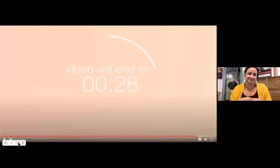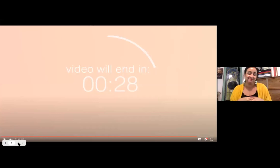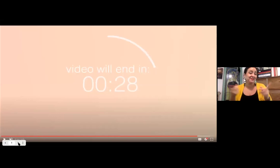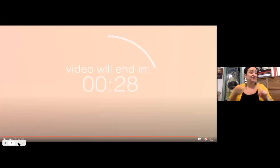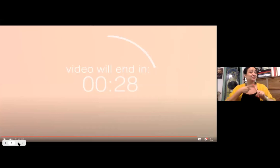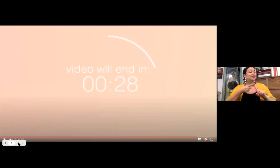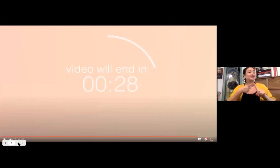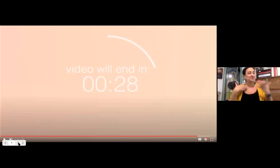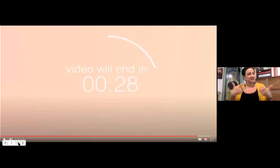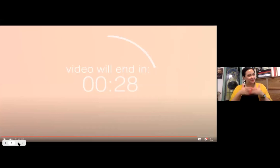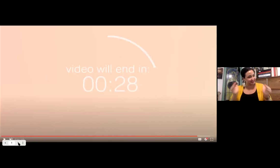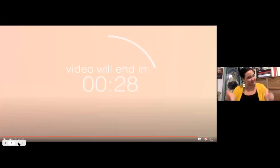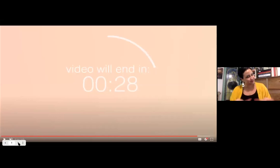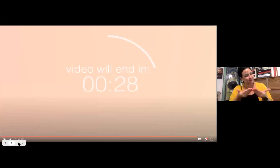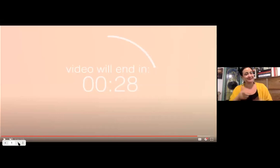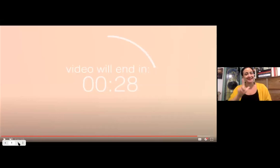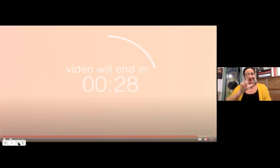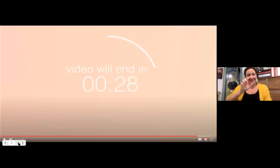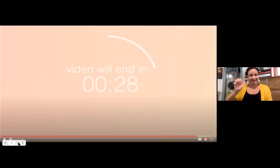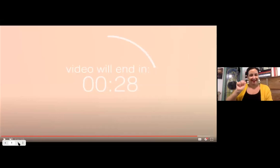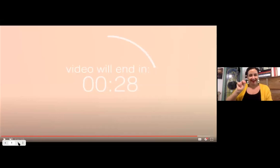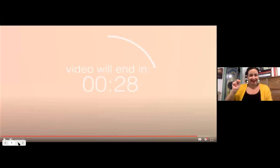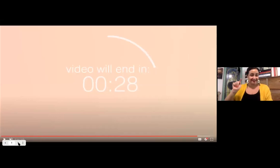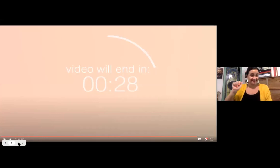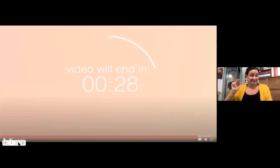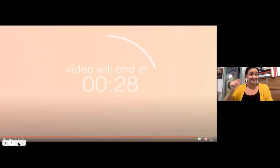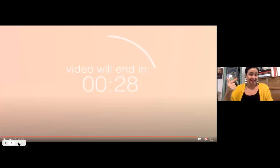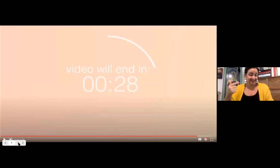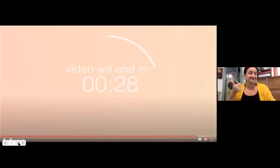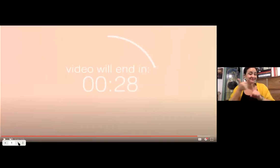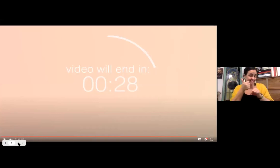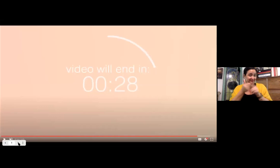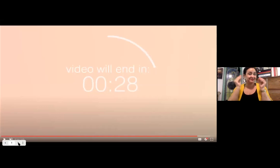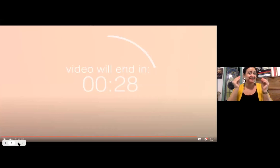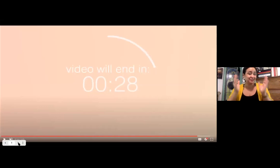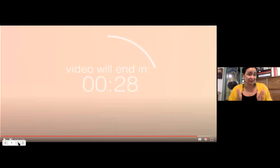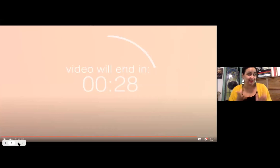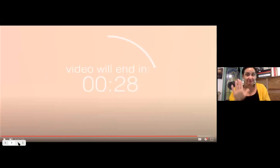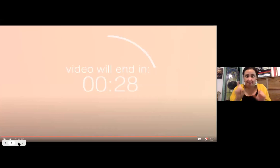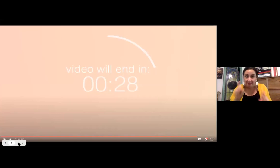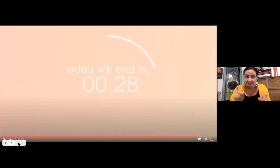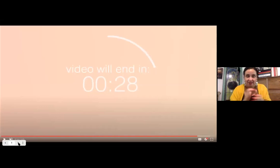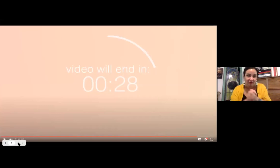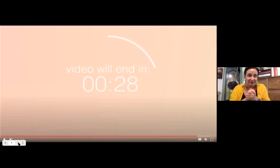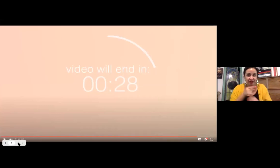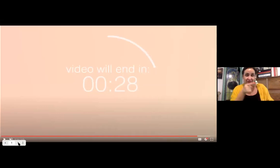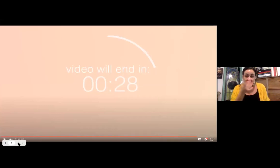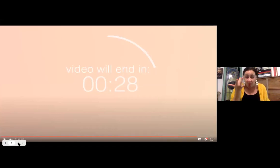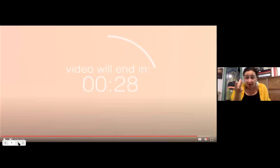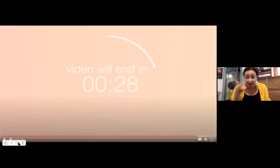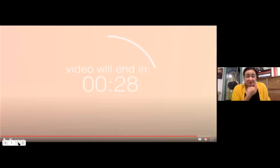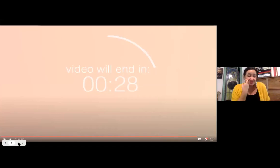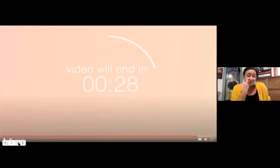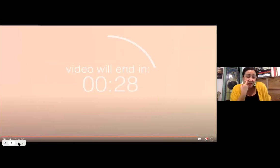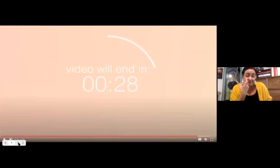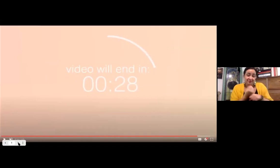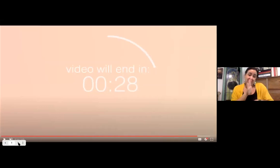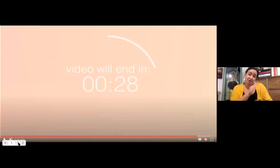our narratives with all of you. And so we are going to introduce Lee Ann Tang.